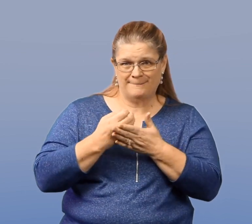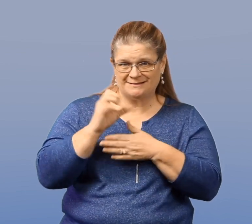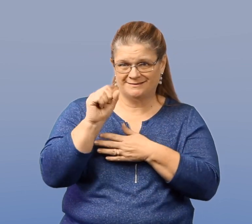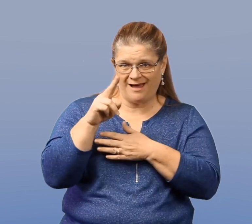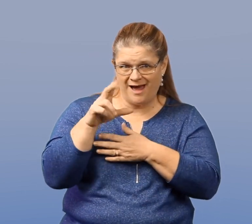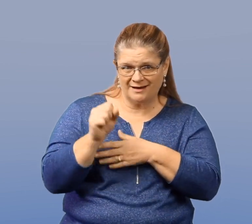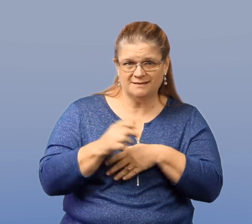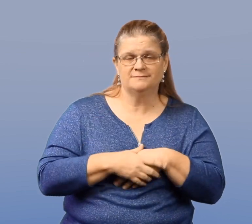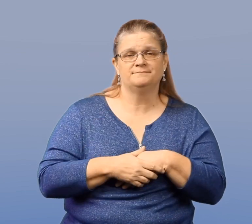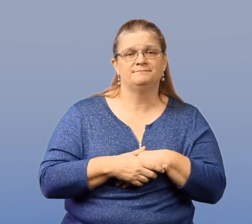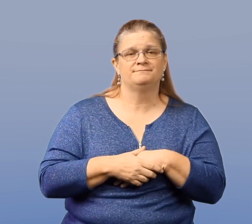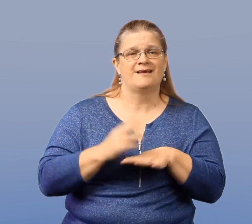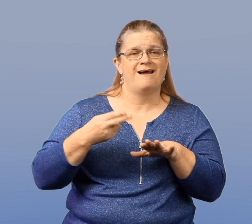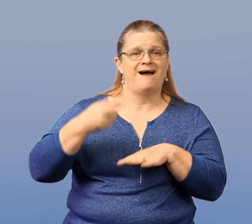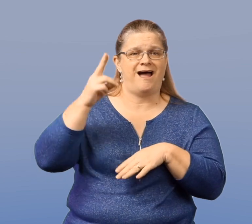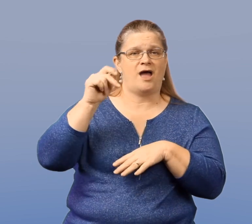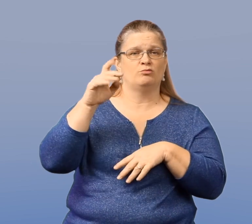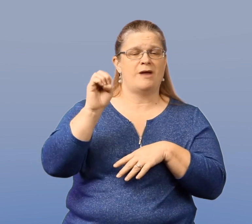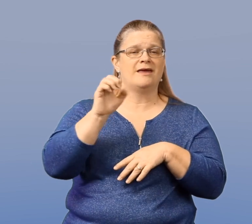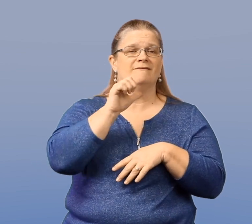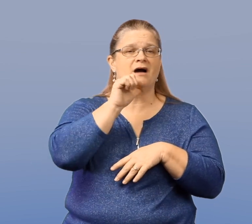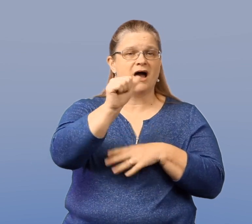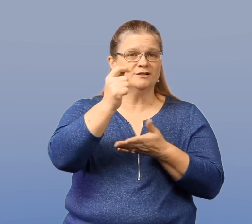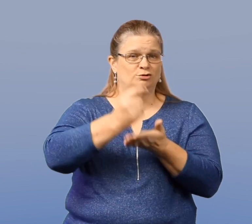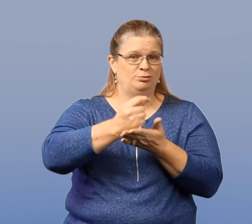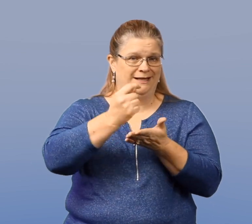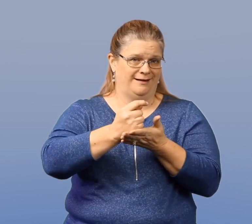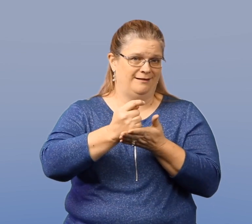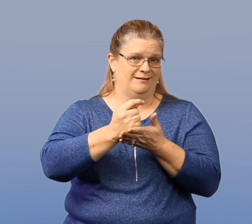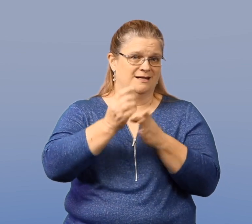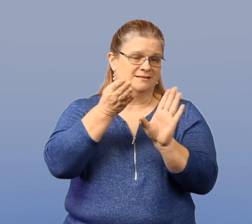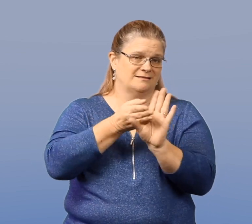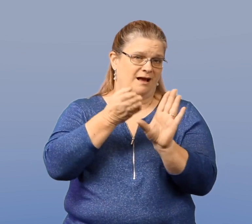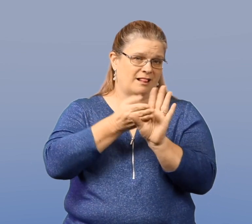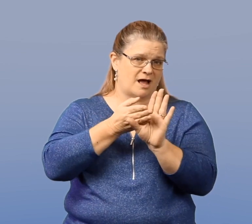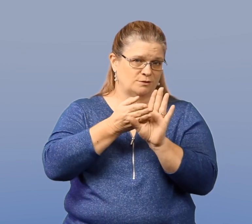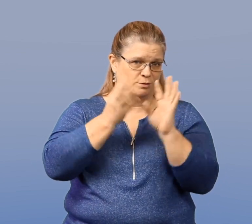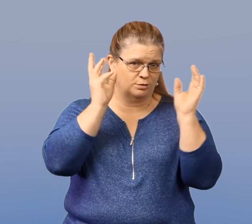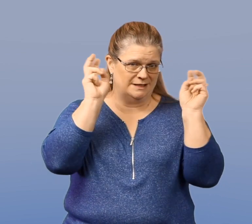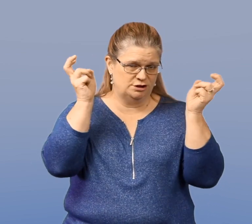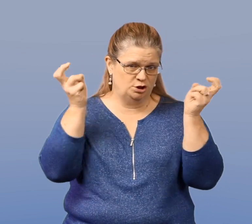as well as a high rate of untreated psychological issues.